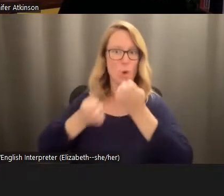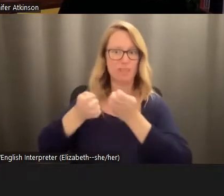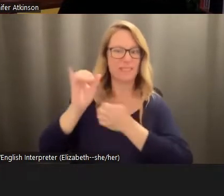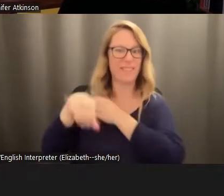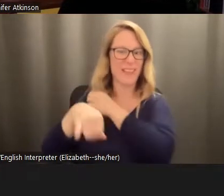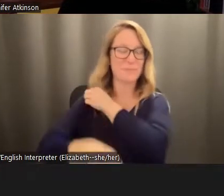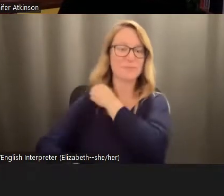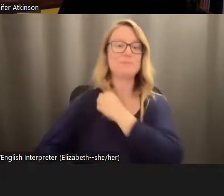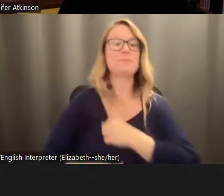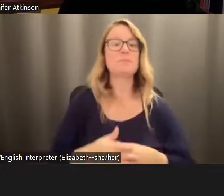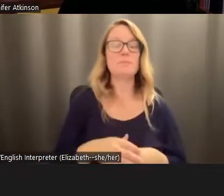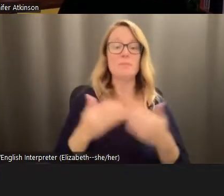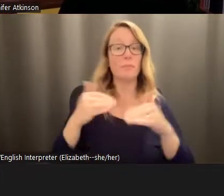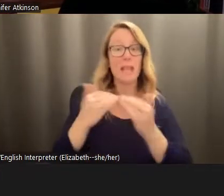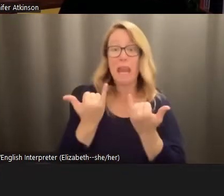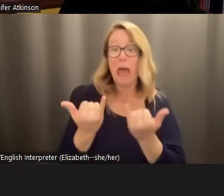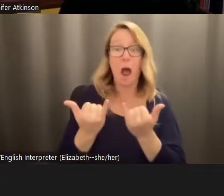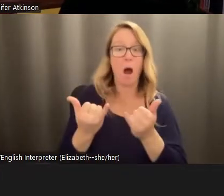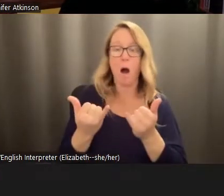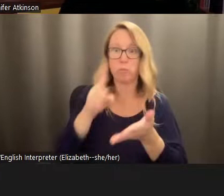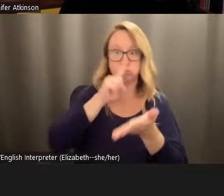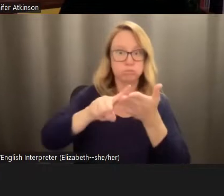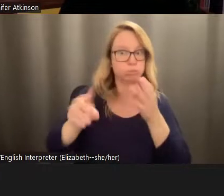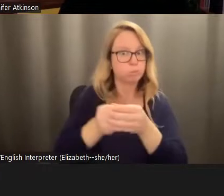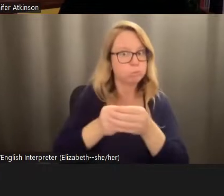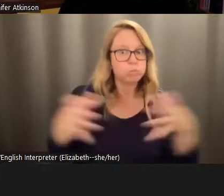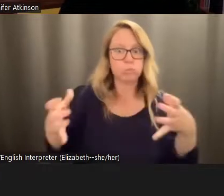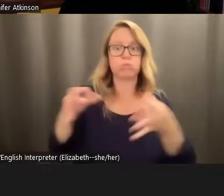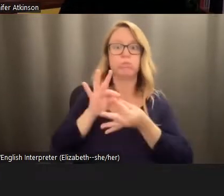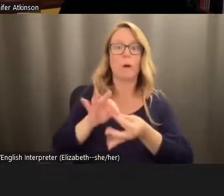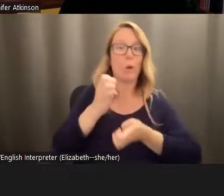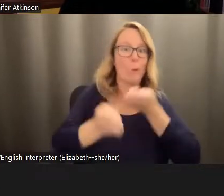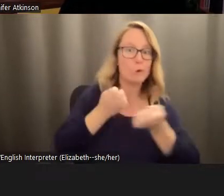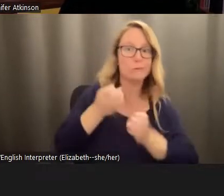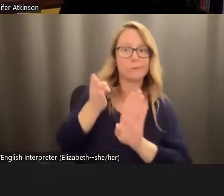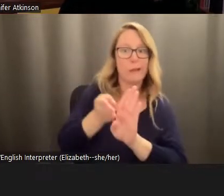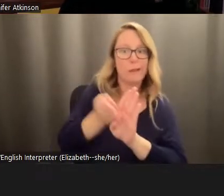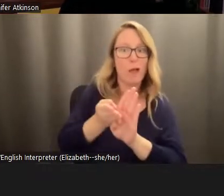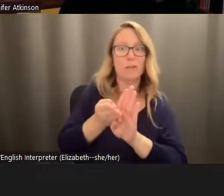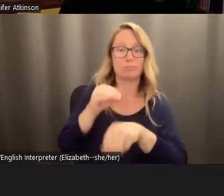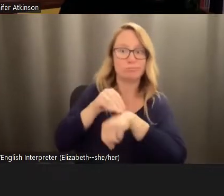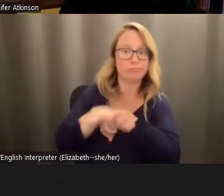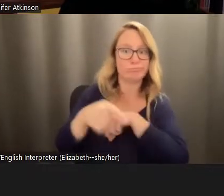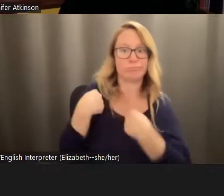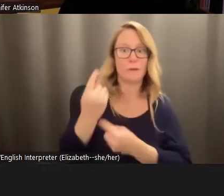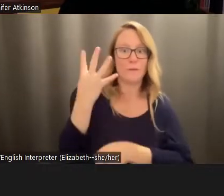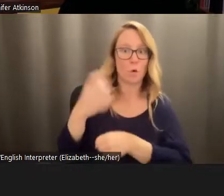been an explosion of research on this emotional and psychological toll over the past four years. And the American Psychological